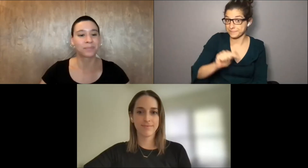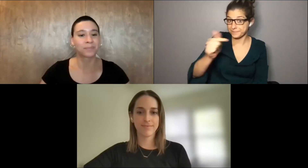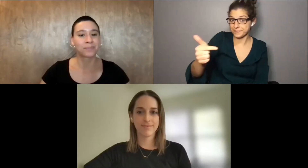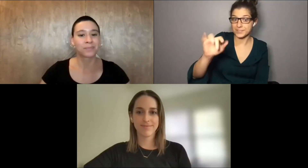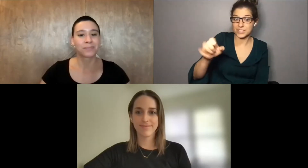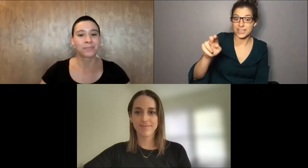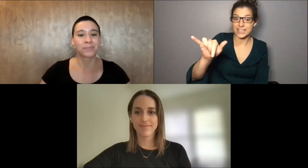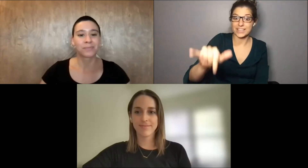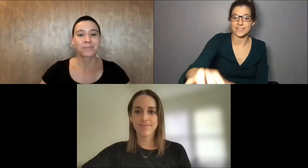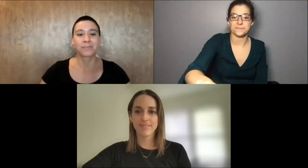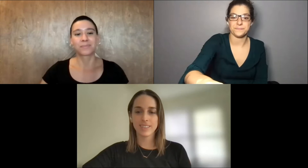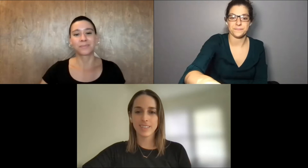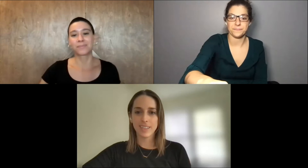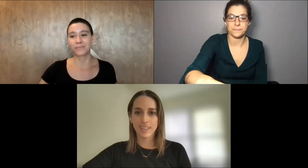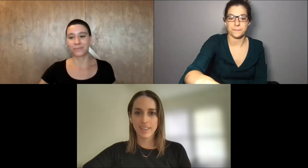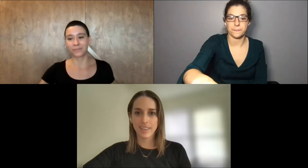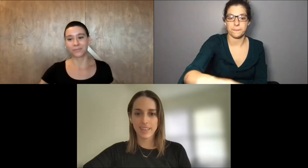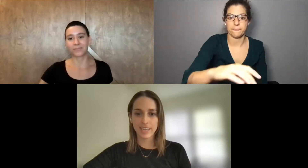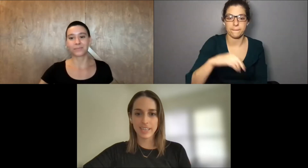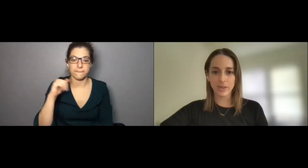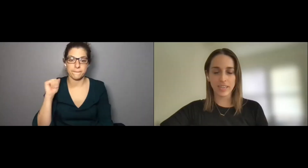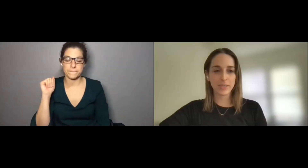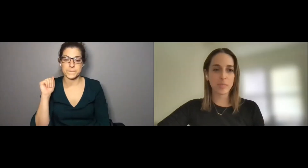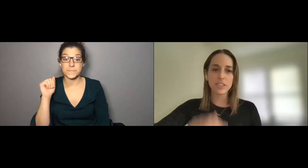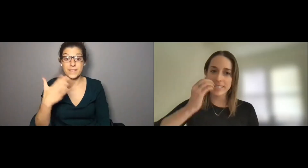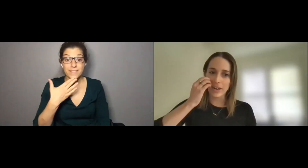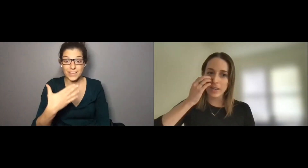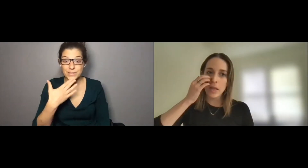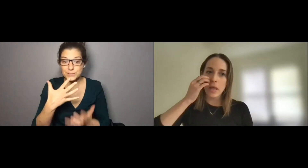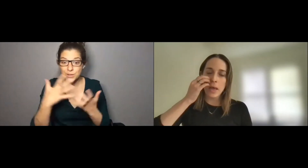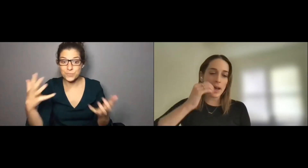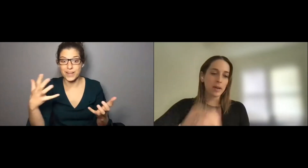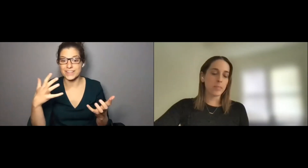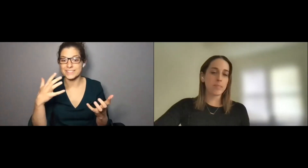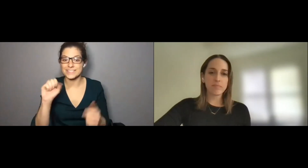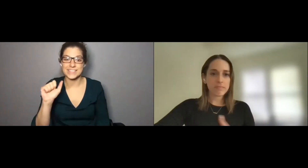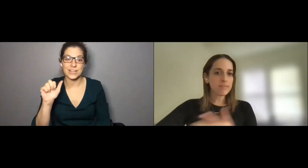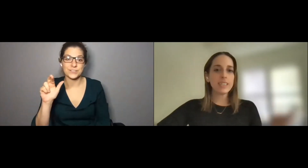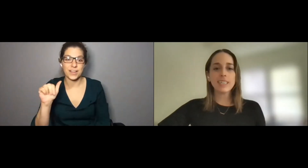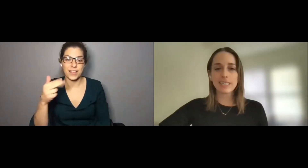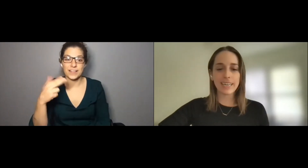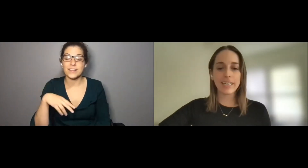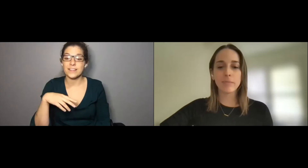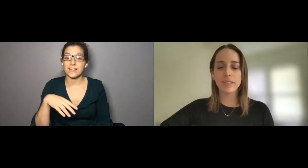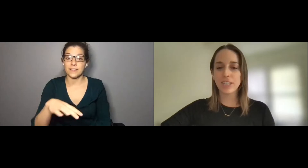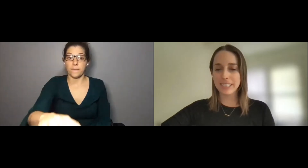. Take it away, Jenny. >> JENNY THOMPSON: Thank you. Thank you so much, Sarah. Yes, I am